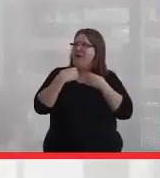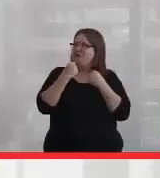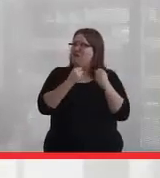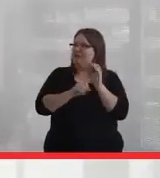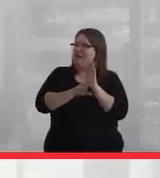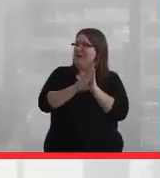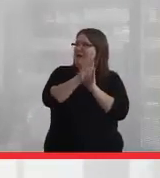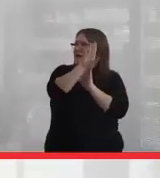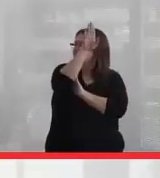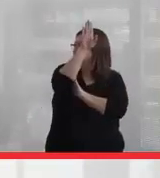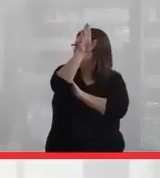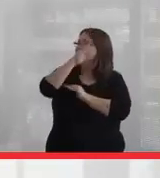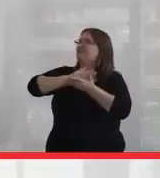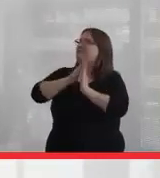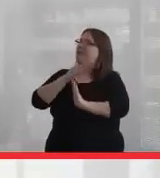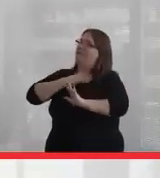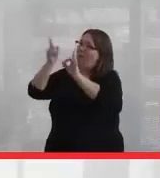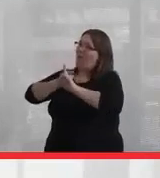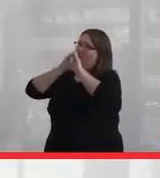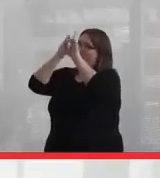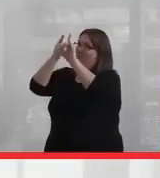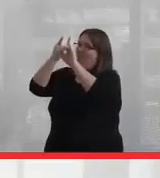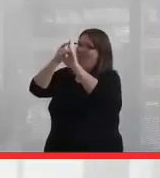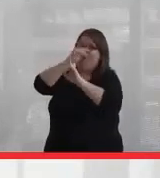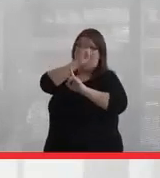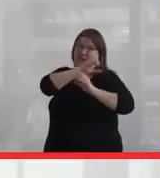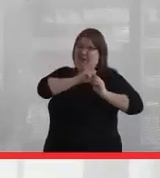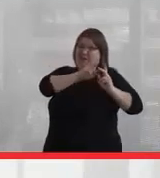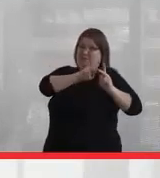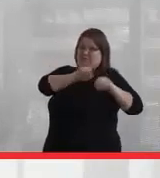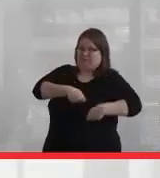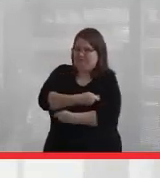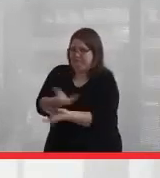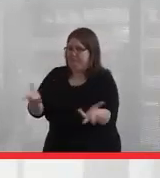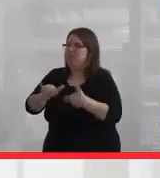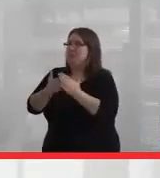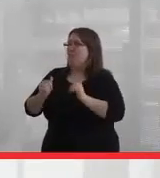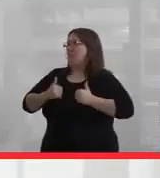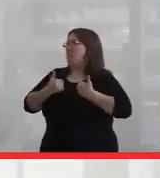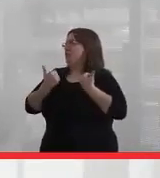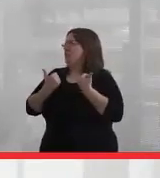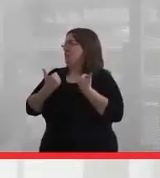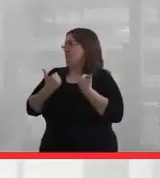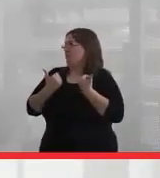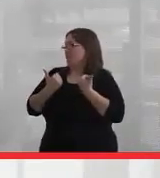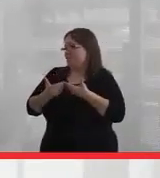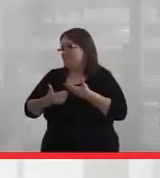So then it became my goal to make sure that those opportunities were available for young people coming behind me, that they wouldn't